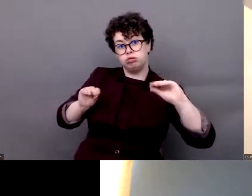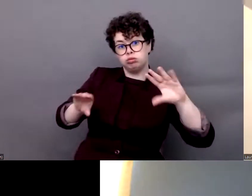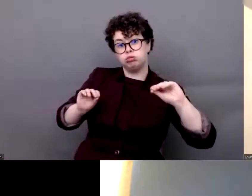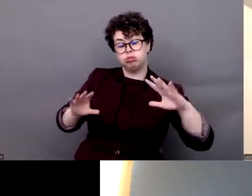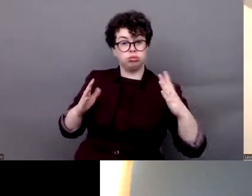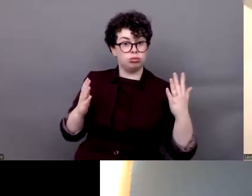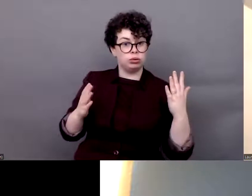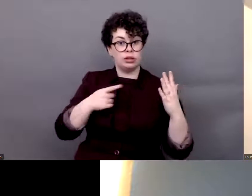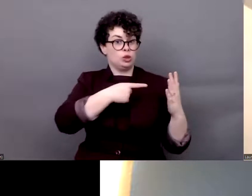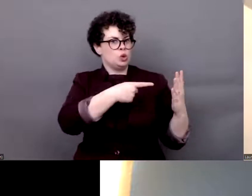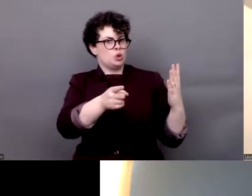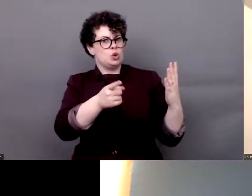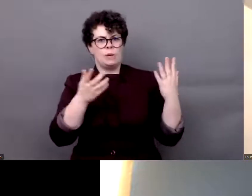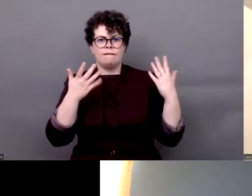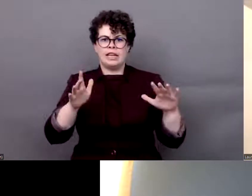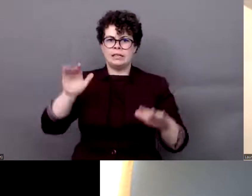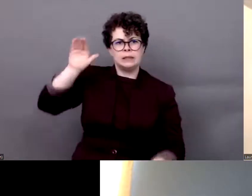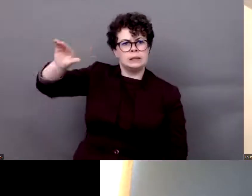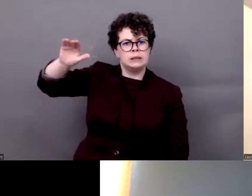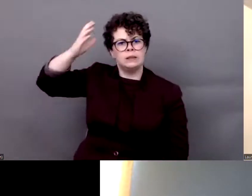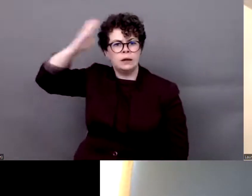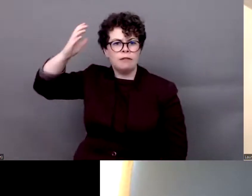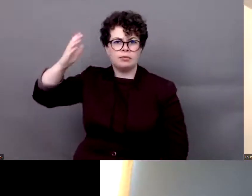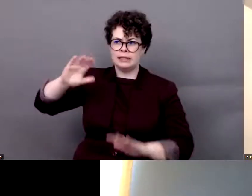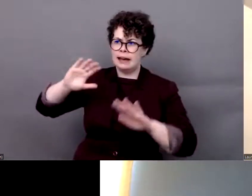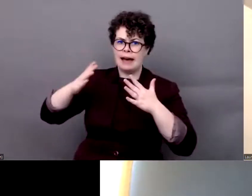in advocacy around getting commitments on